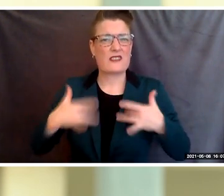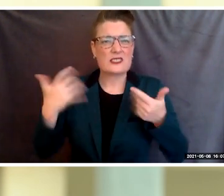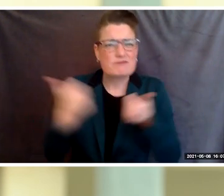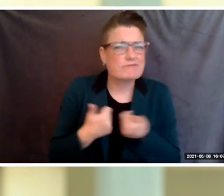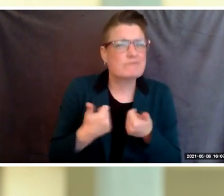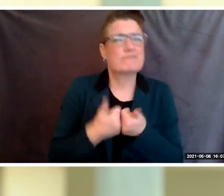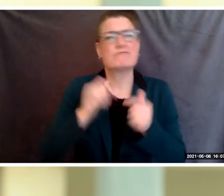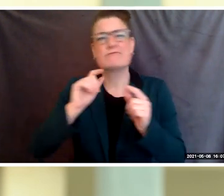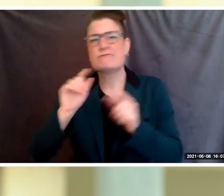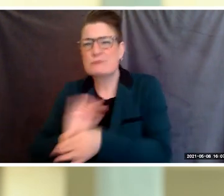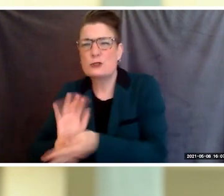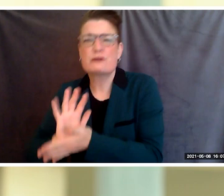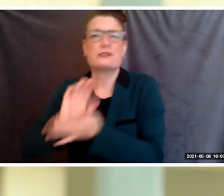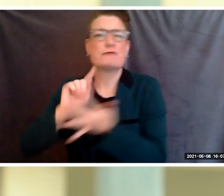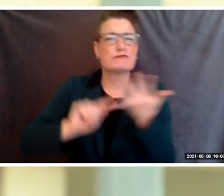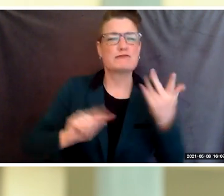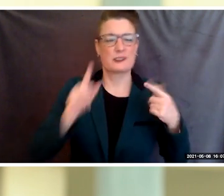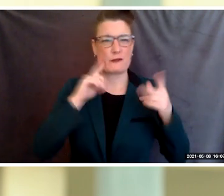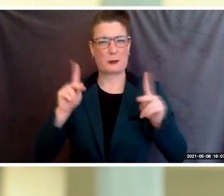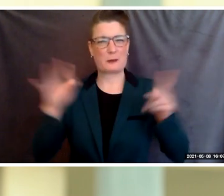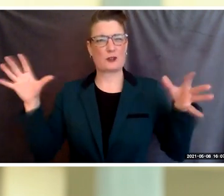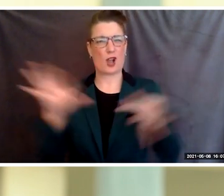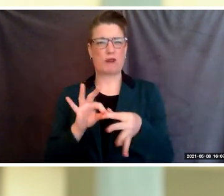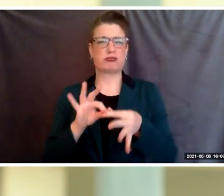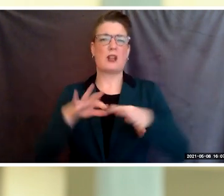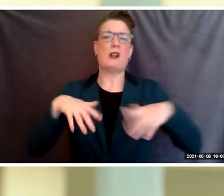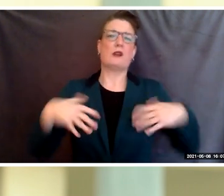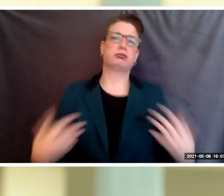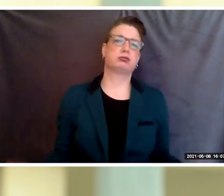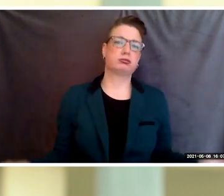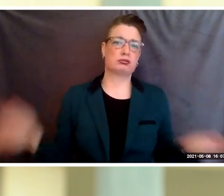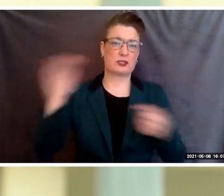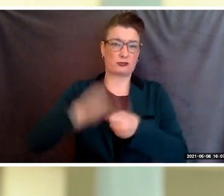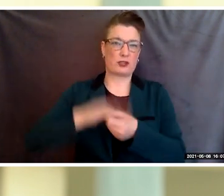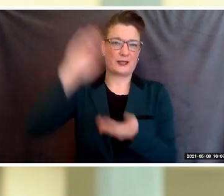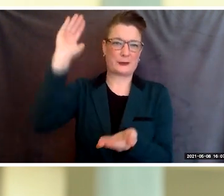Throughout the school year, student ambassadors have stood by the live chat